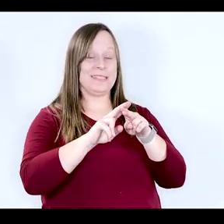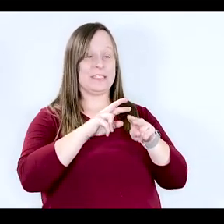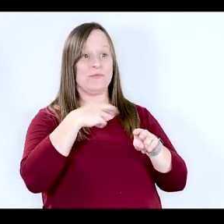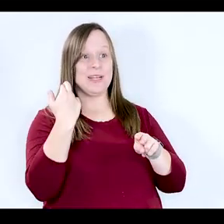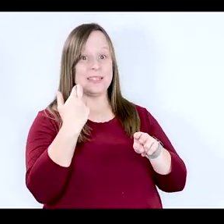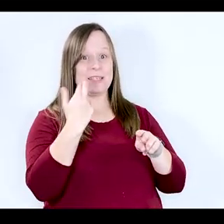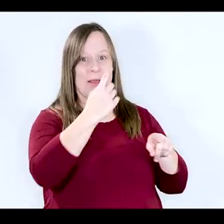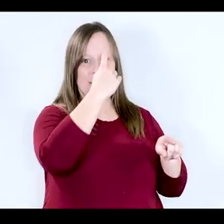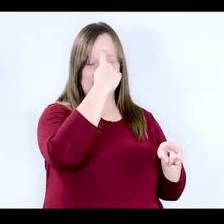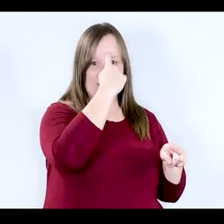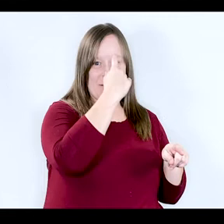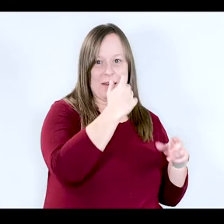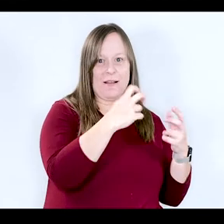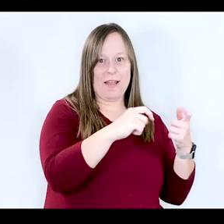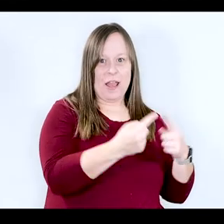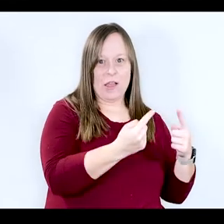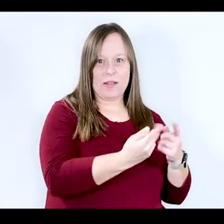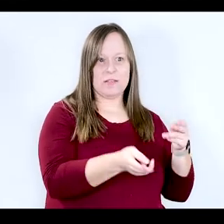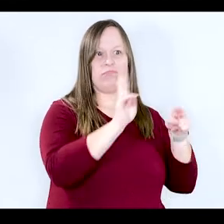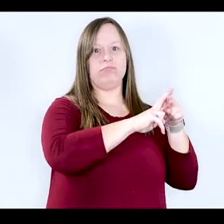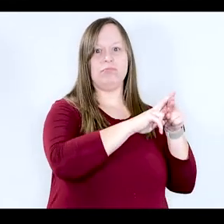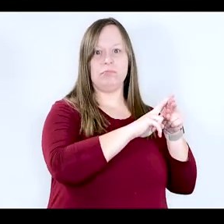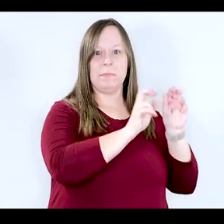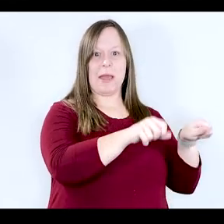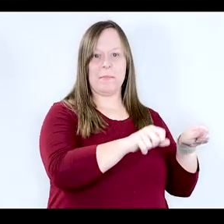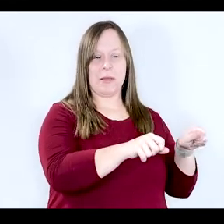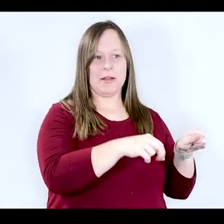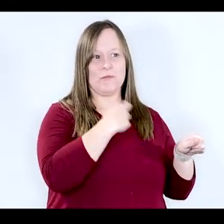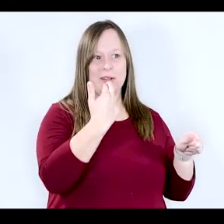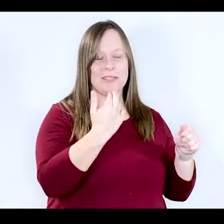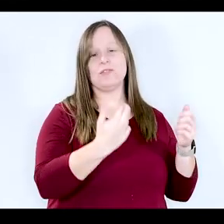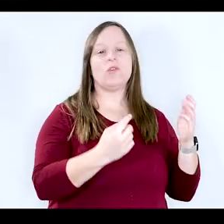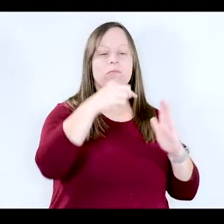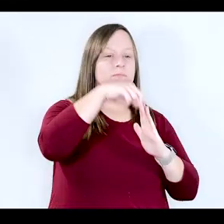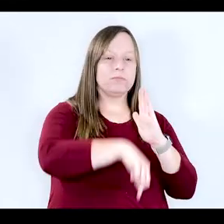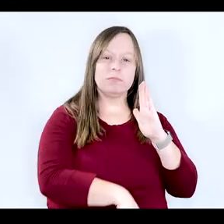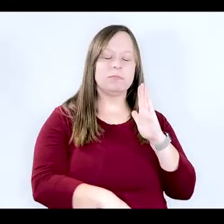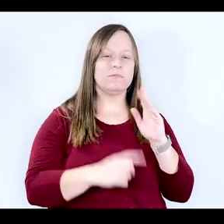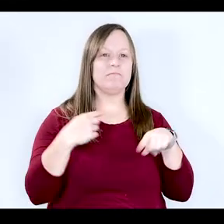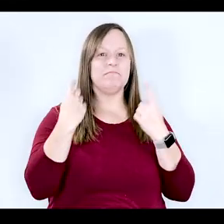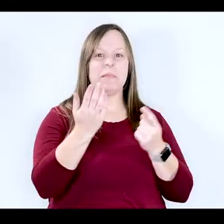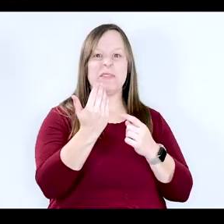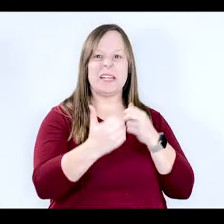for mental illness. And so, to kind of dig into this a little bit. Over the past 15